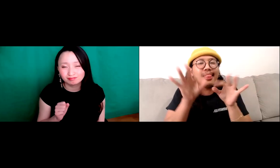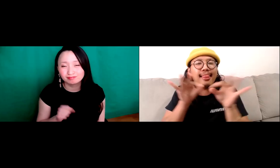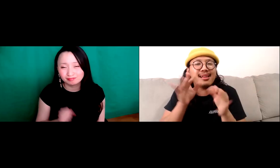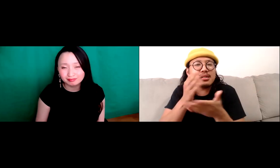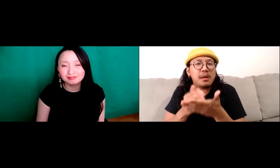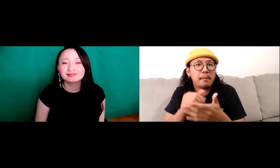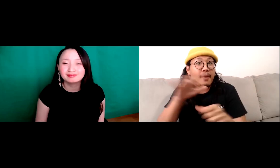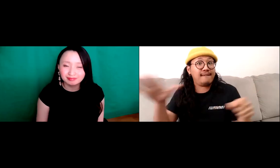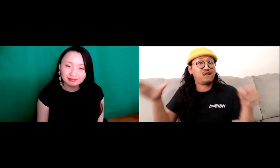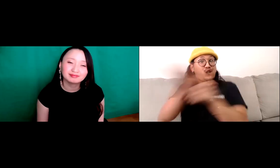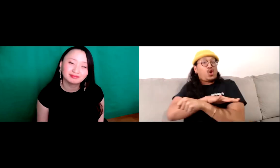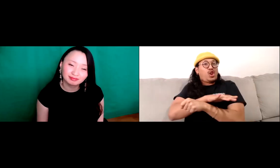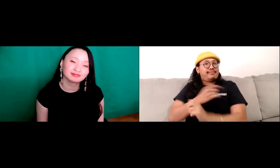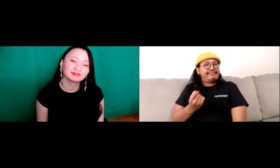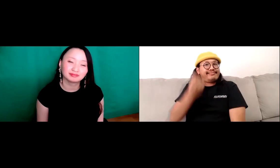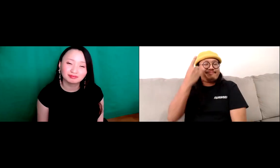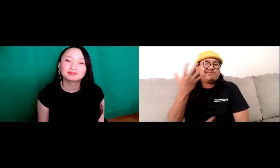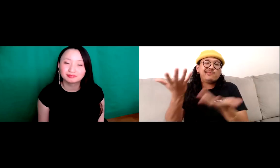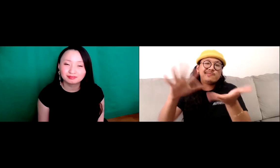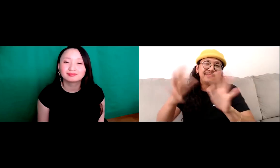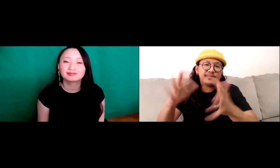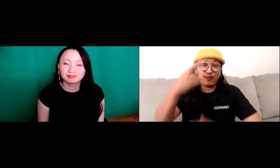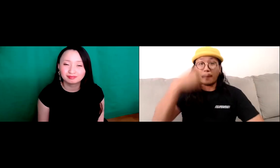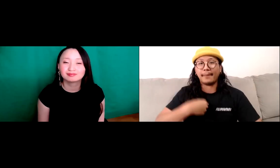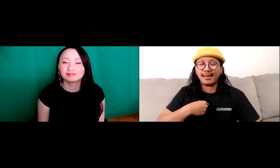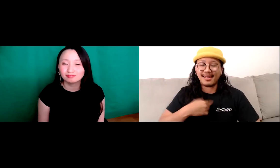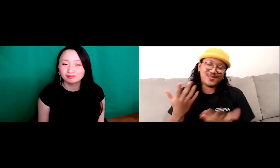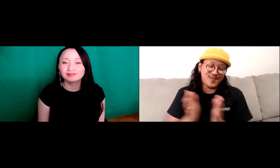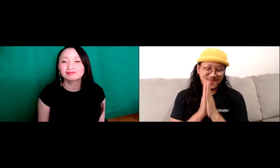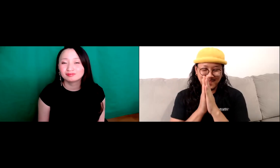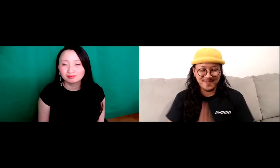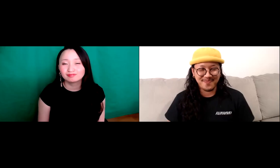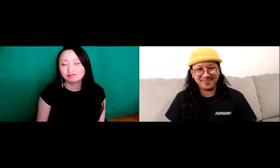life, but it is hard to find them. To find somebody who fully understands my